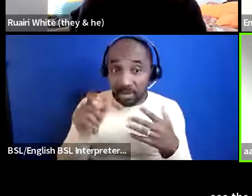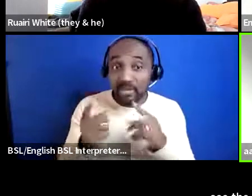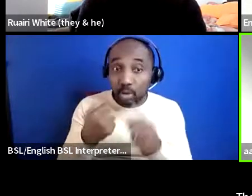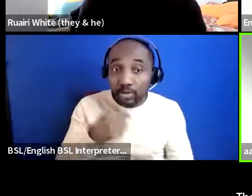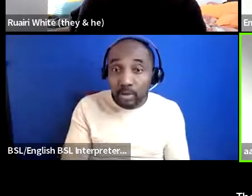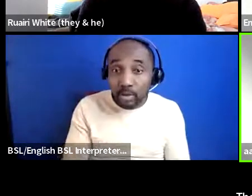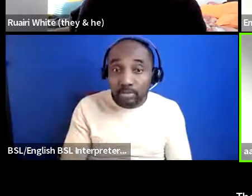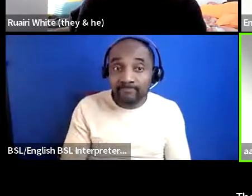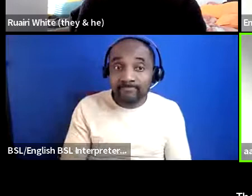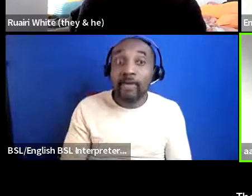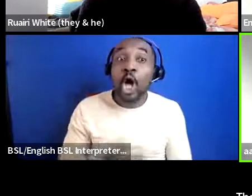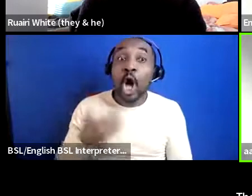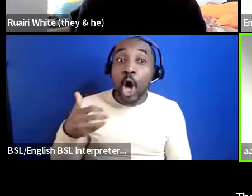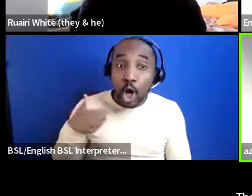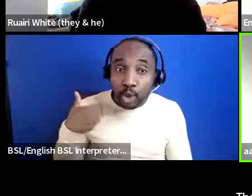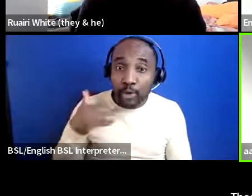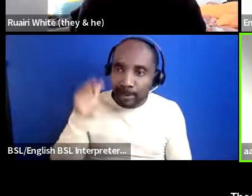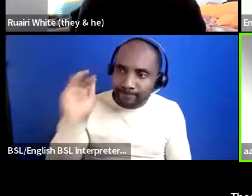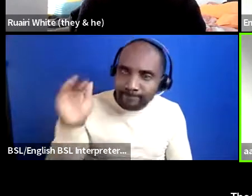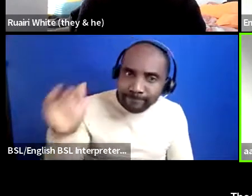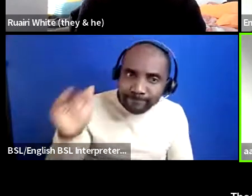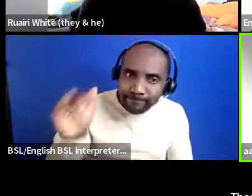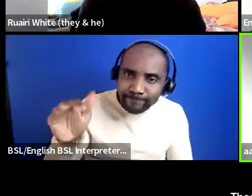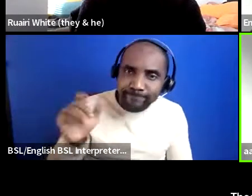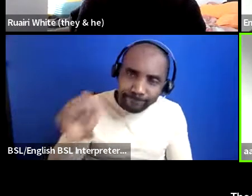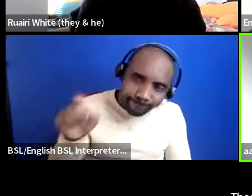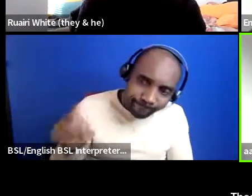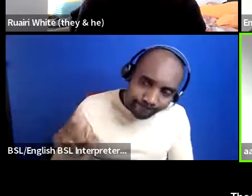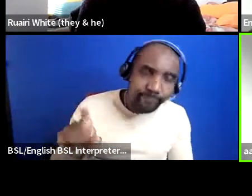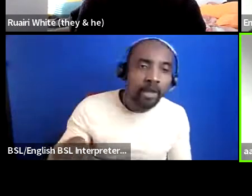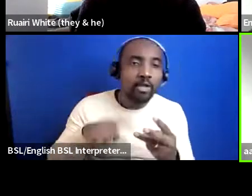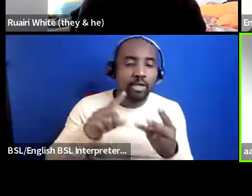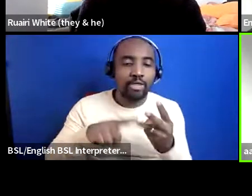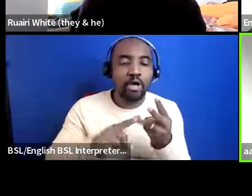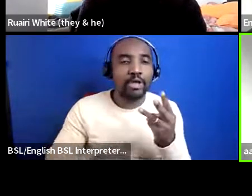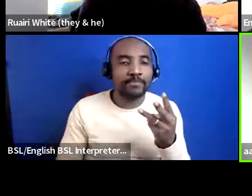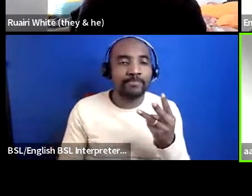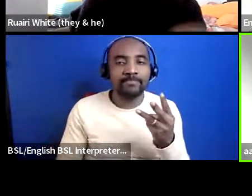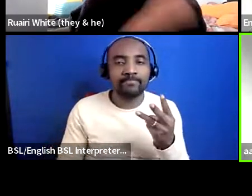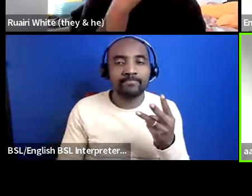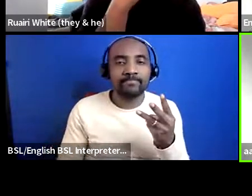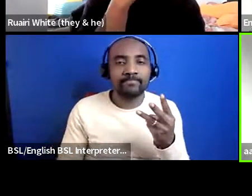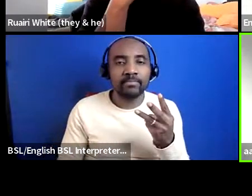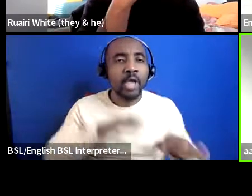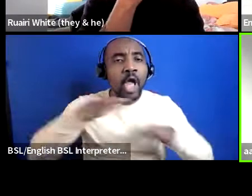be annoying um and then the last one is slow down um and it's something that i still need to learn